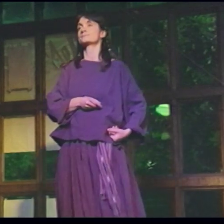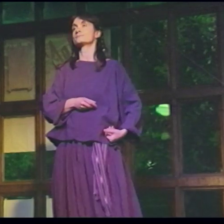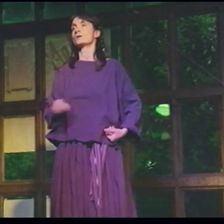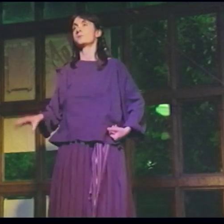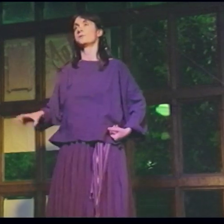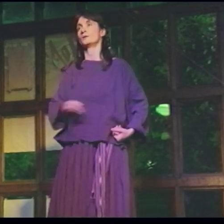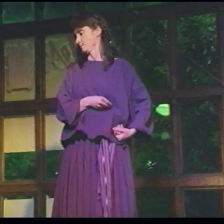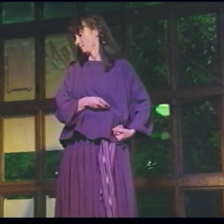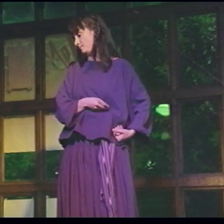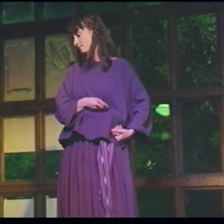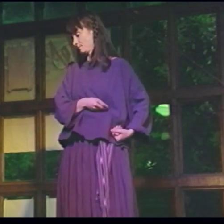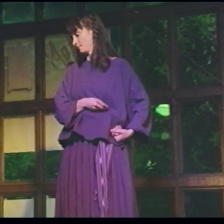Chocolate!